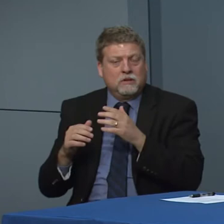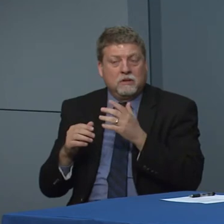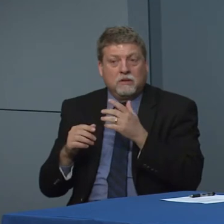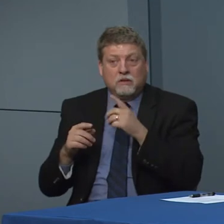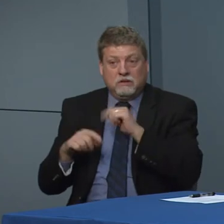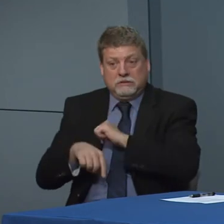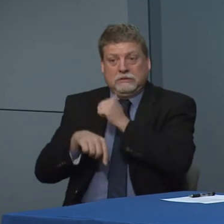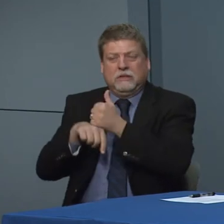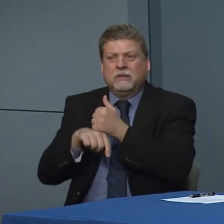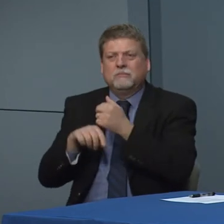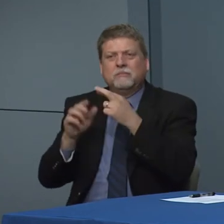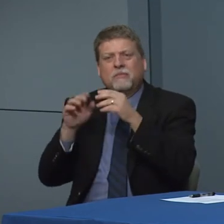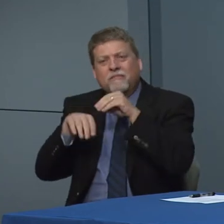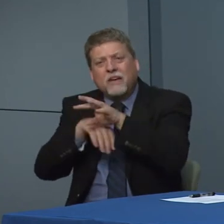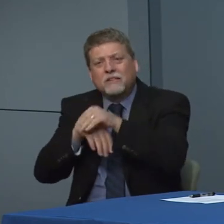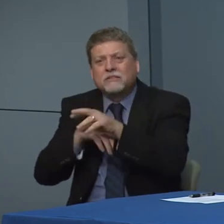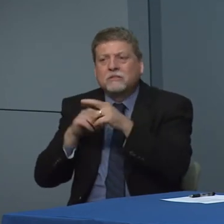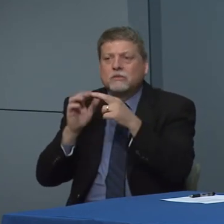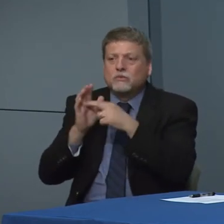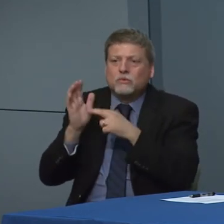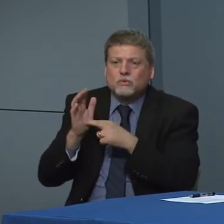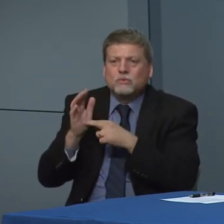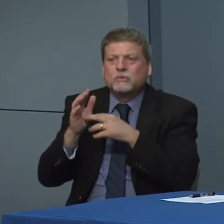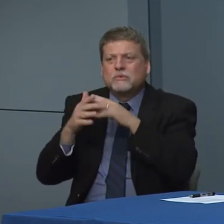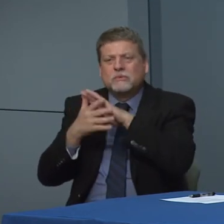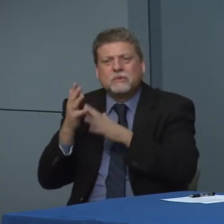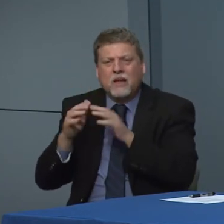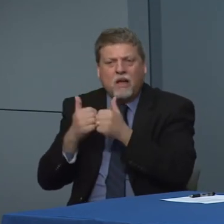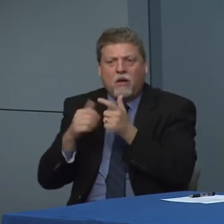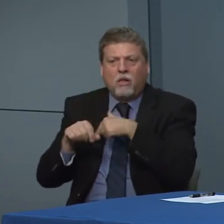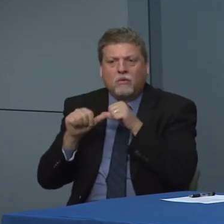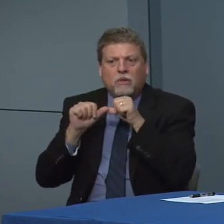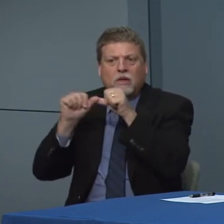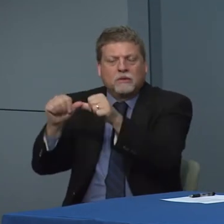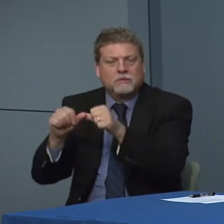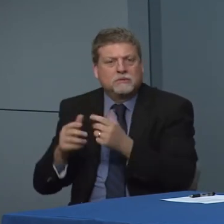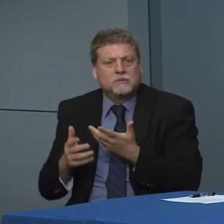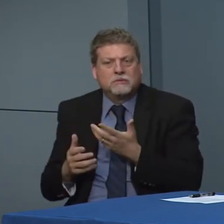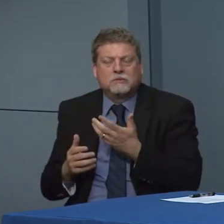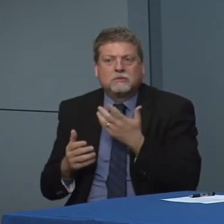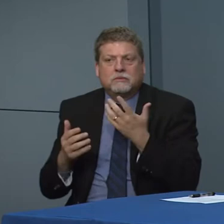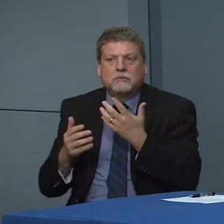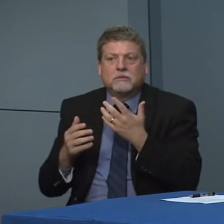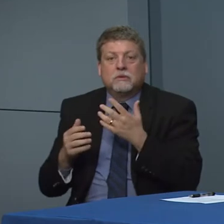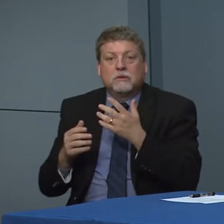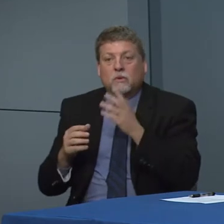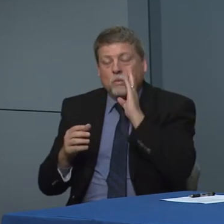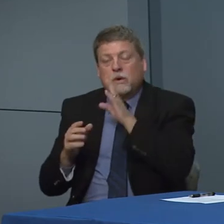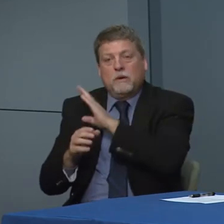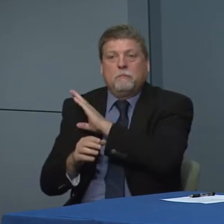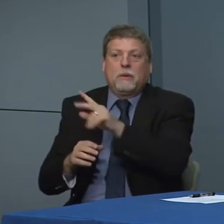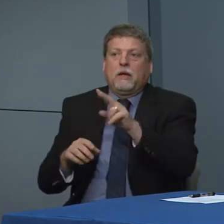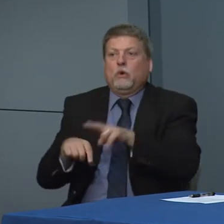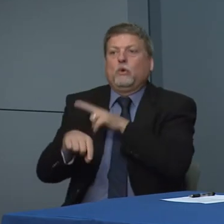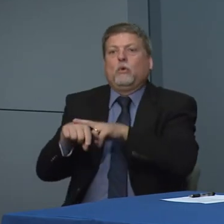measures that are in place to be in place how long before for lack of a better phrase in life goes back to normal or normal